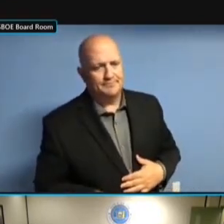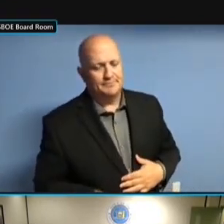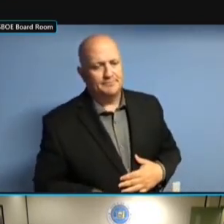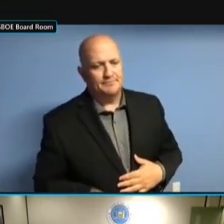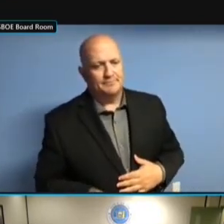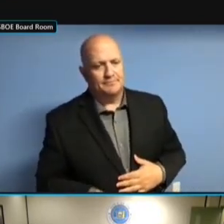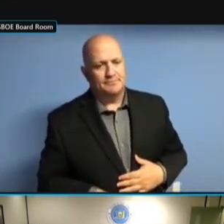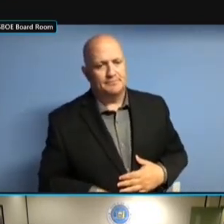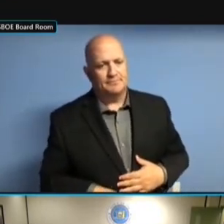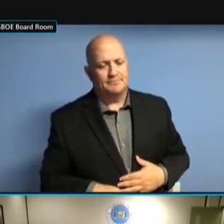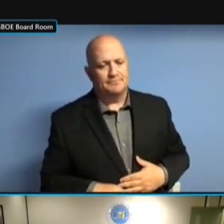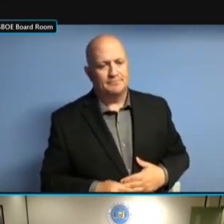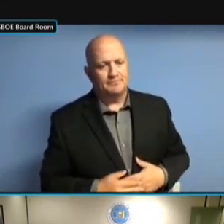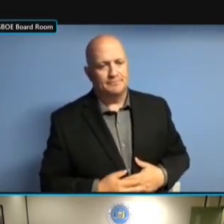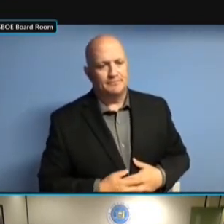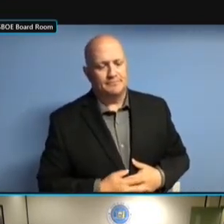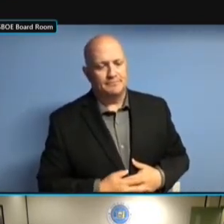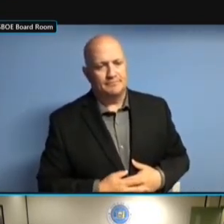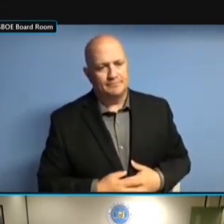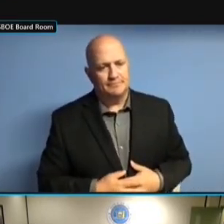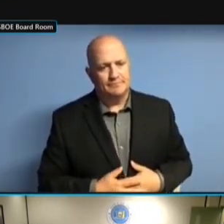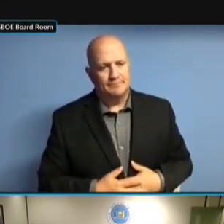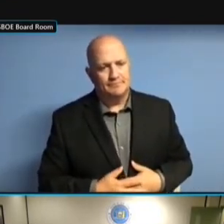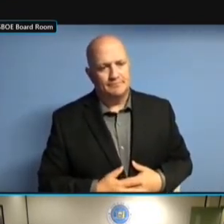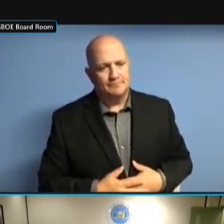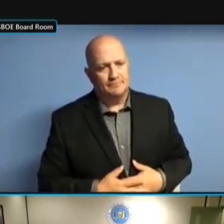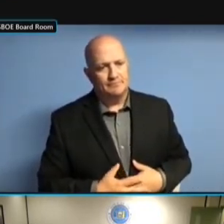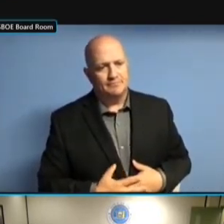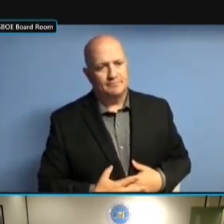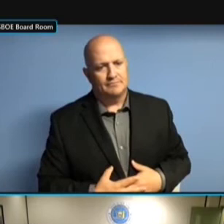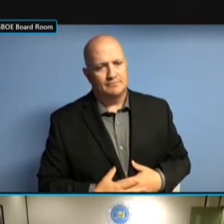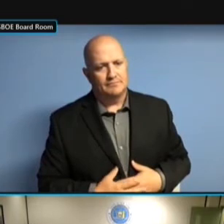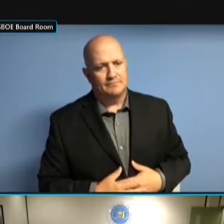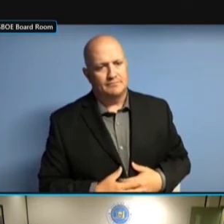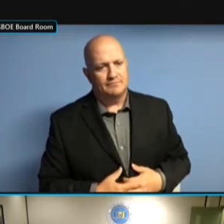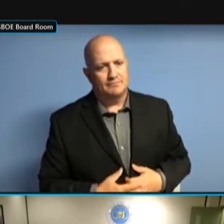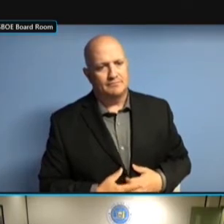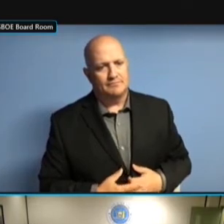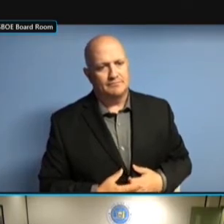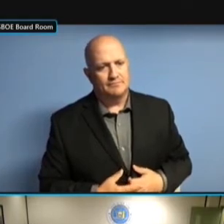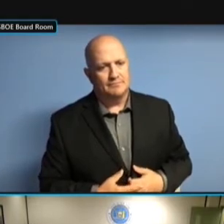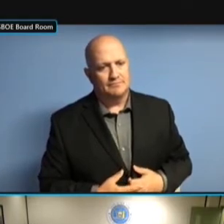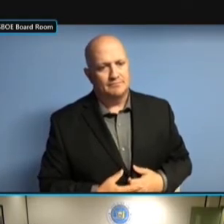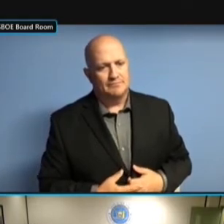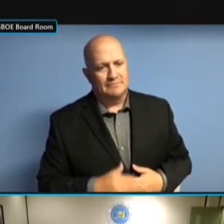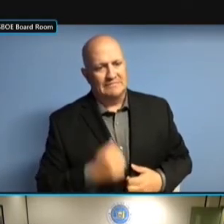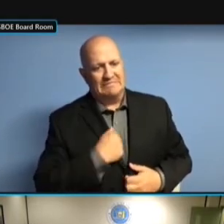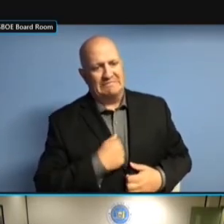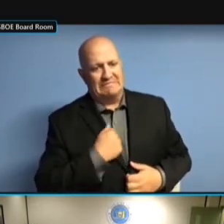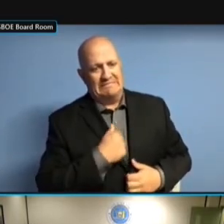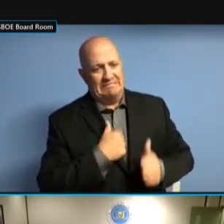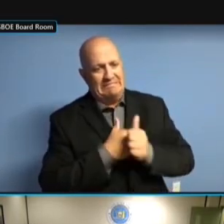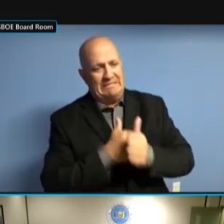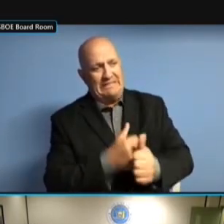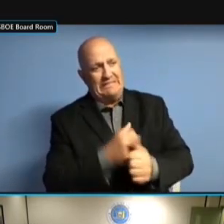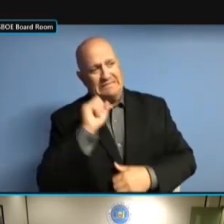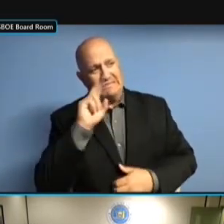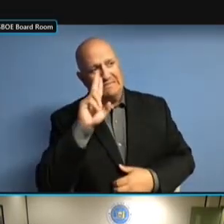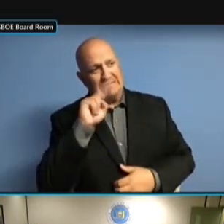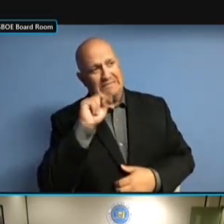I DIDN'T EITHER. >> WE HAD A FAILURE OF SUNSHINE. WE HAD A FAILURE OF SUNSHINE. WE HAD A FAILURE OF SUNSHINE. >> WE HAD A FAILURE OF SUNSHINE. >> SO WE HAD A FAILURE OF SUNSHINE. >> SO I WE HAD A FAILURE OF SUNSHINE. >> SO I WOULD WE HAD A FAILURE OF SUNSHINE. >> SO I WOULD APPRECIATE WE HAD A FAILURE OF SUNSHINE. >> SO I WOULD APPRECIATE THAT SO I WOULD APPRECIATE THAT